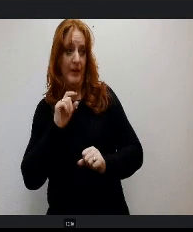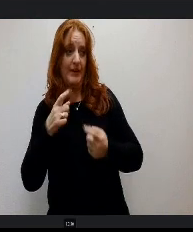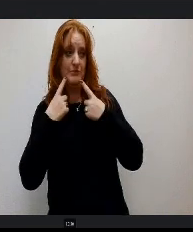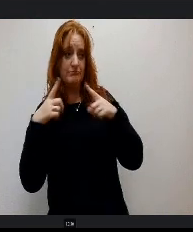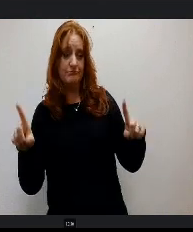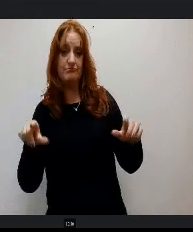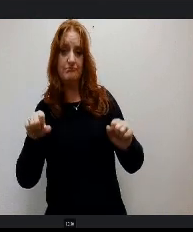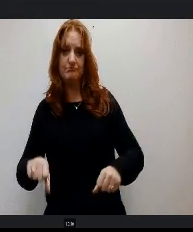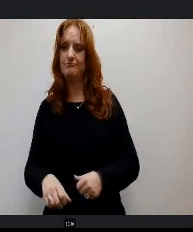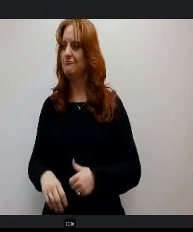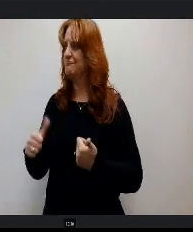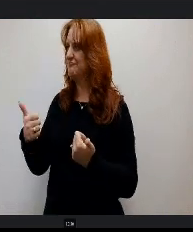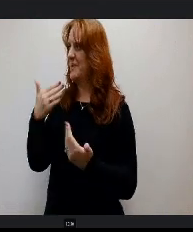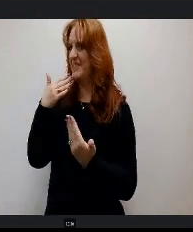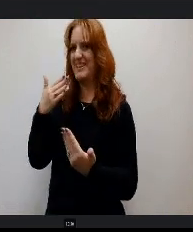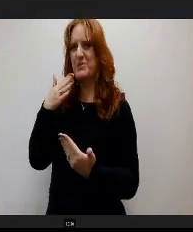work with her. Thank you. Yes, Mr. Wilburn.